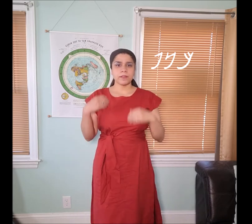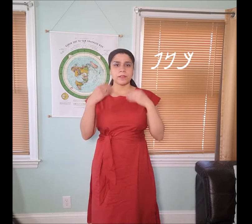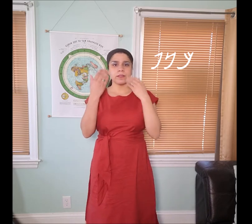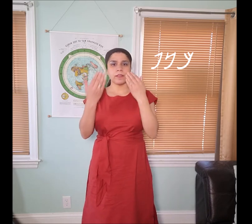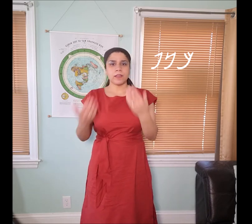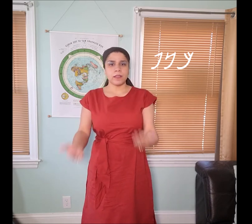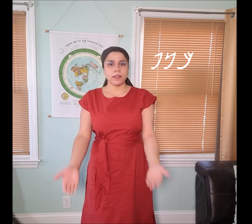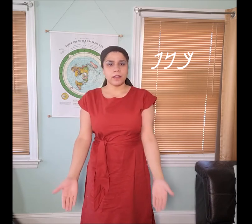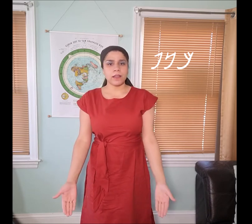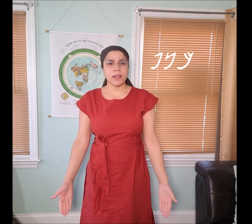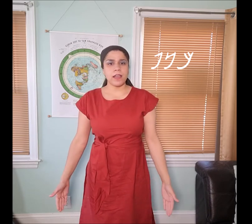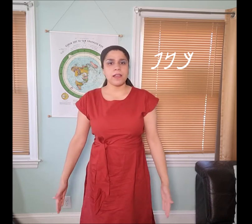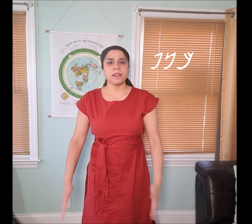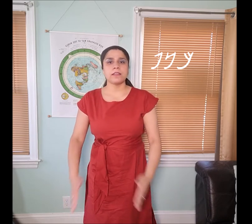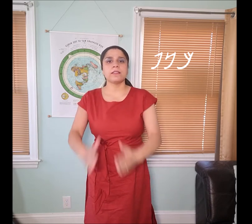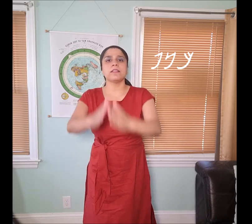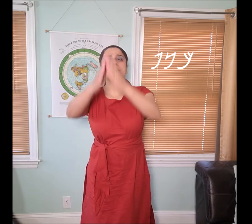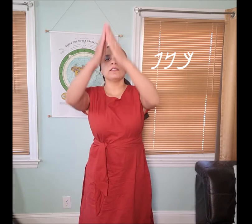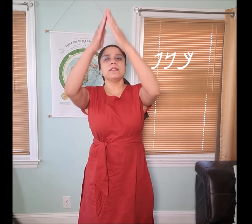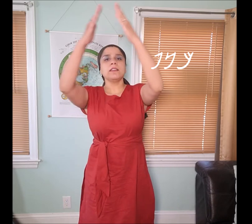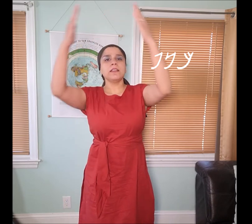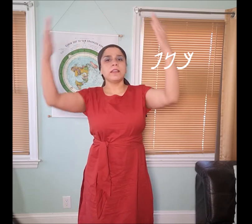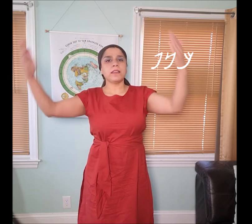"𐤊𐤍𐤐 ka-nap"